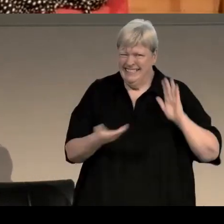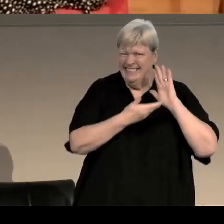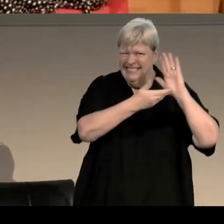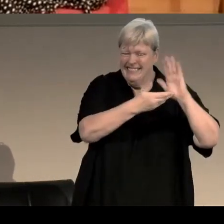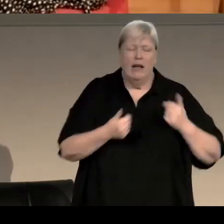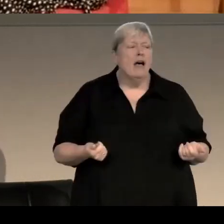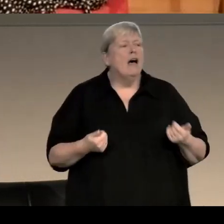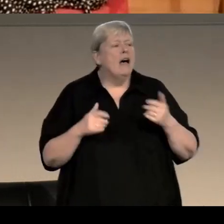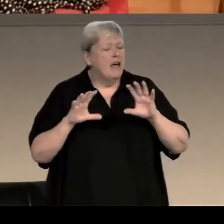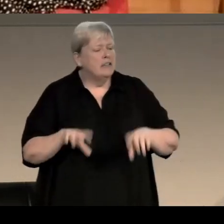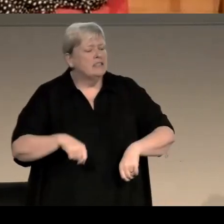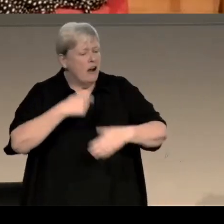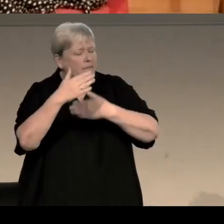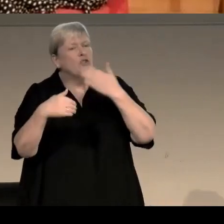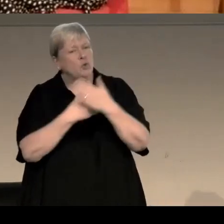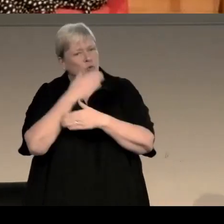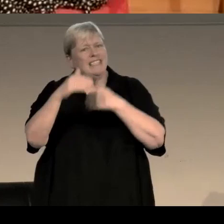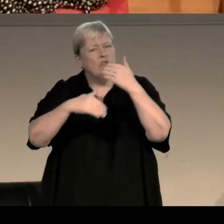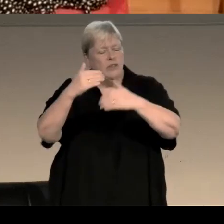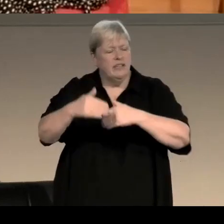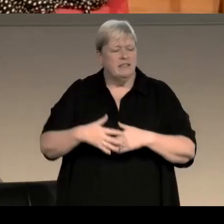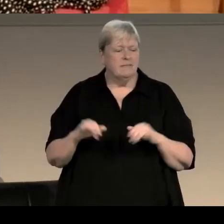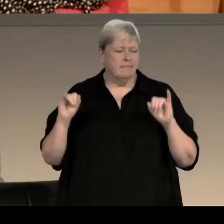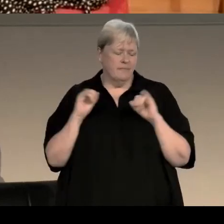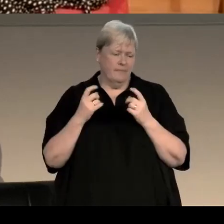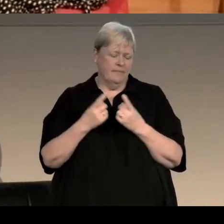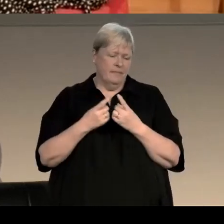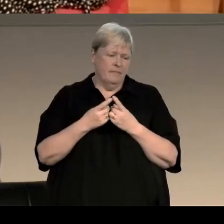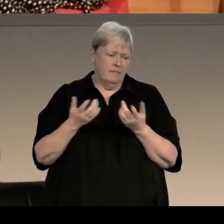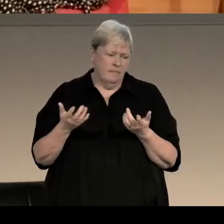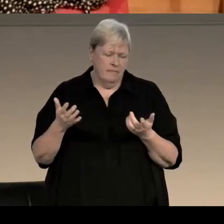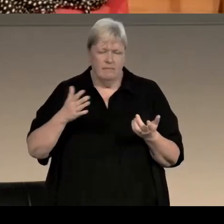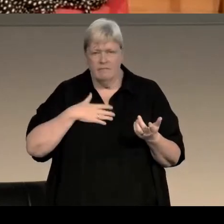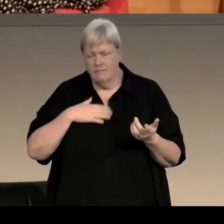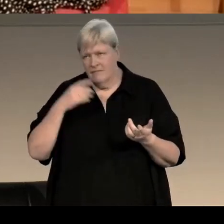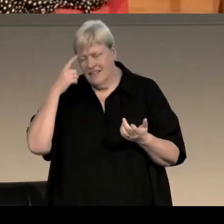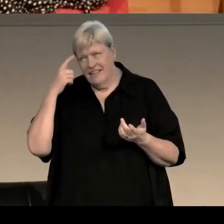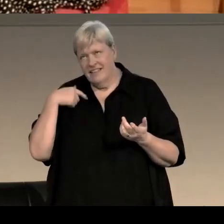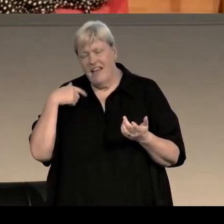But I would say, you know, it's that terrible thing of, you know, I like to think I've got better